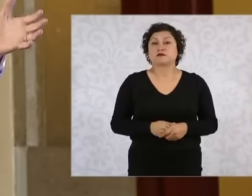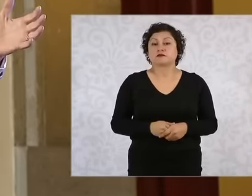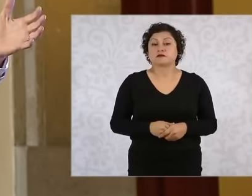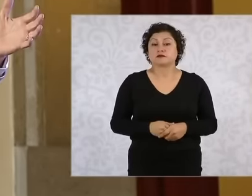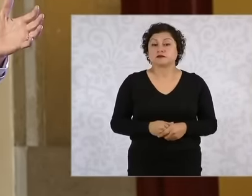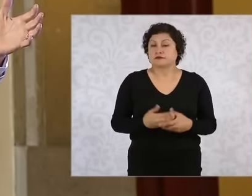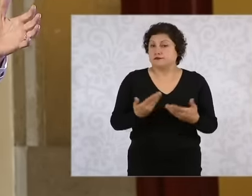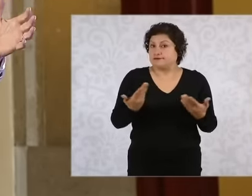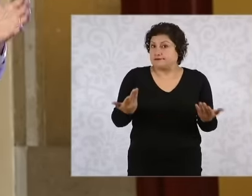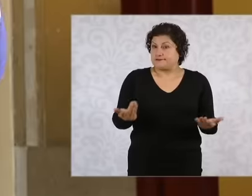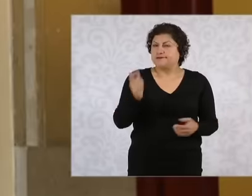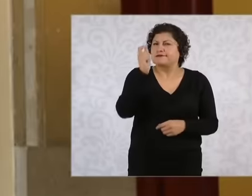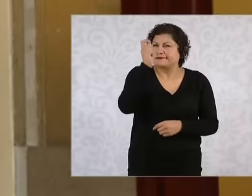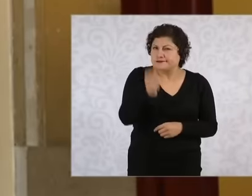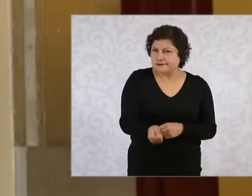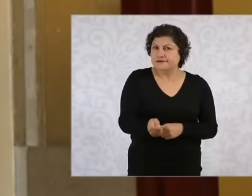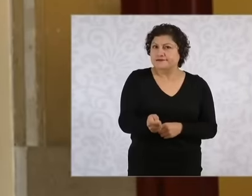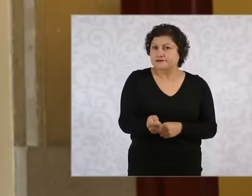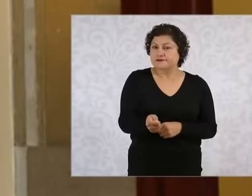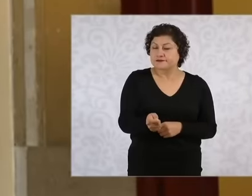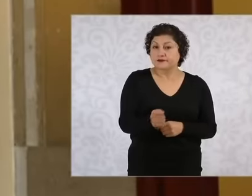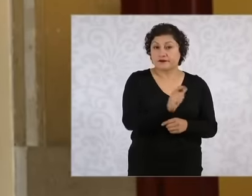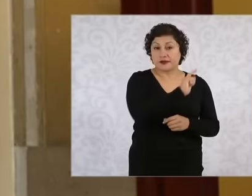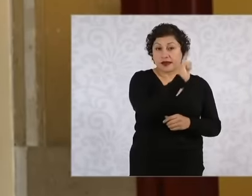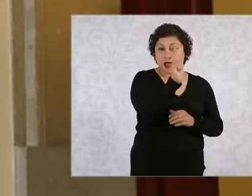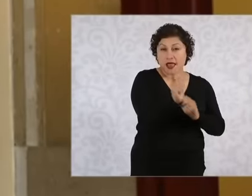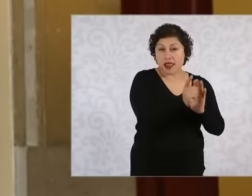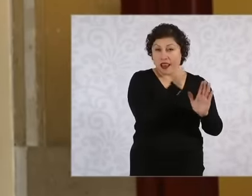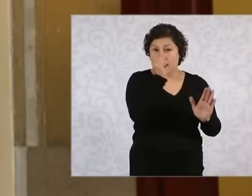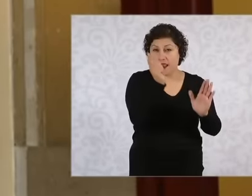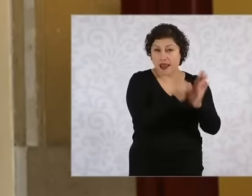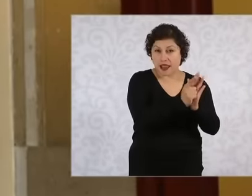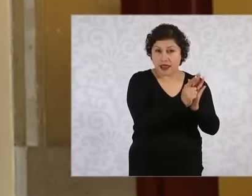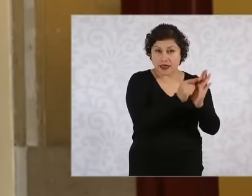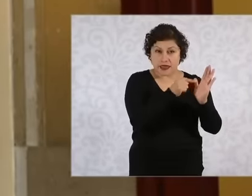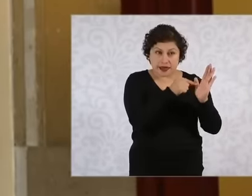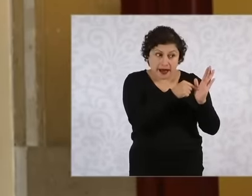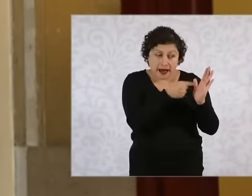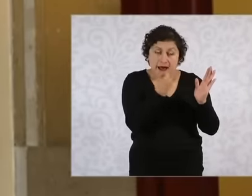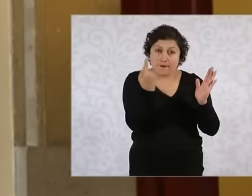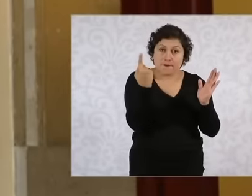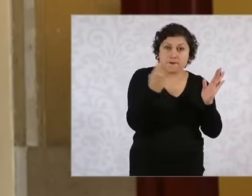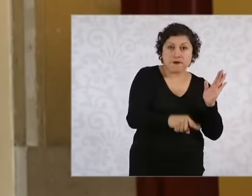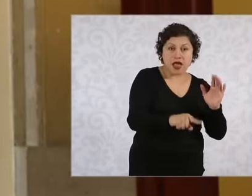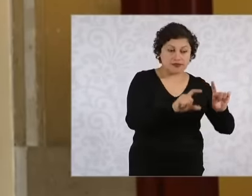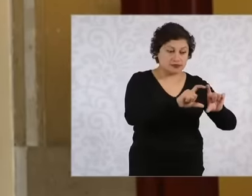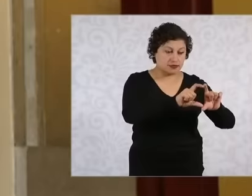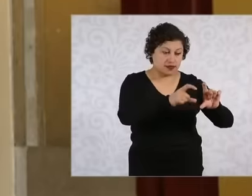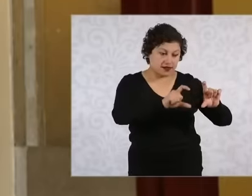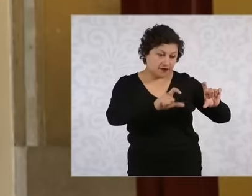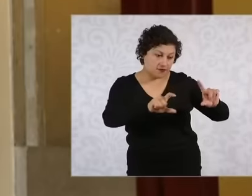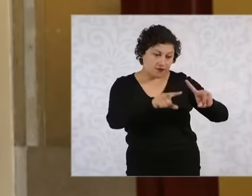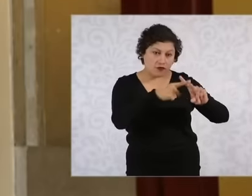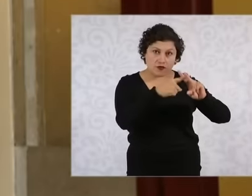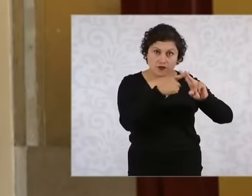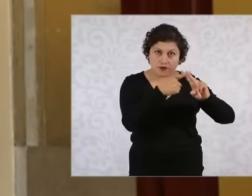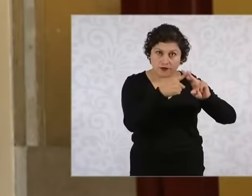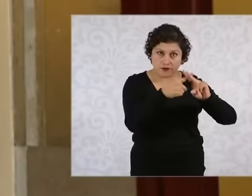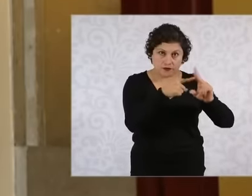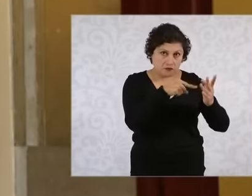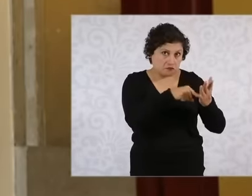, by applying exactly the formula that the Electoral Law says to assign